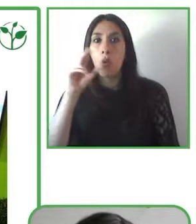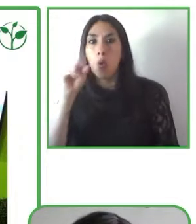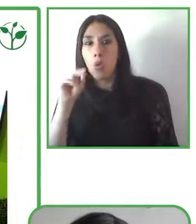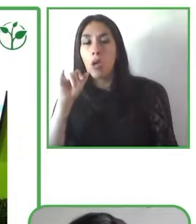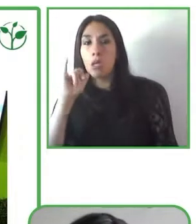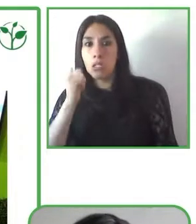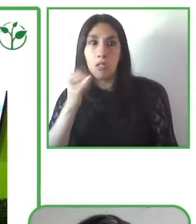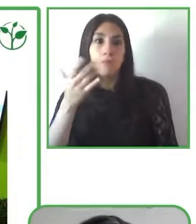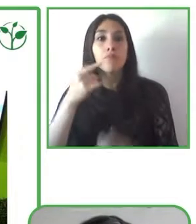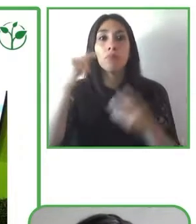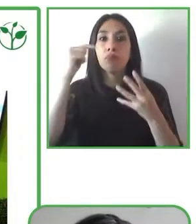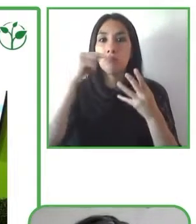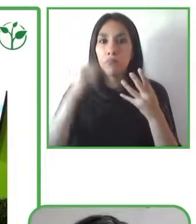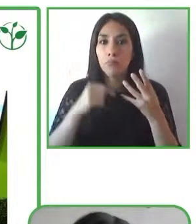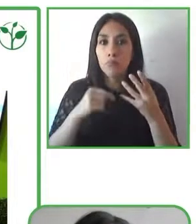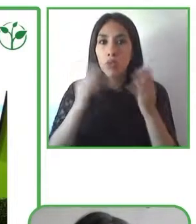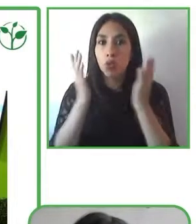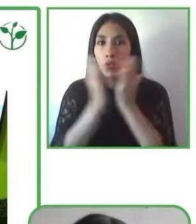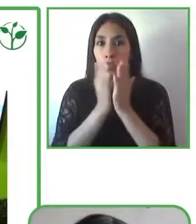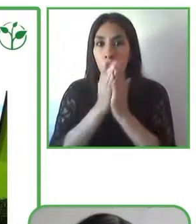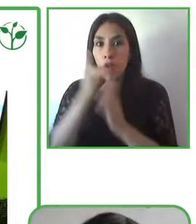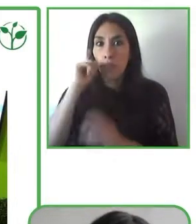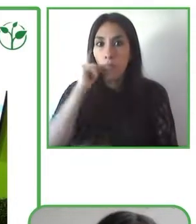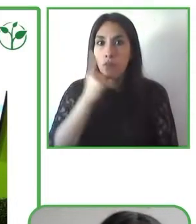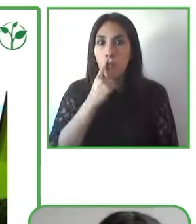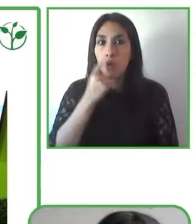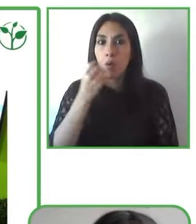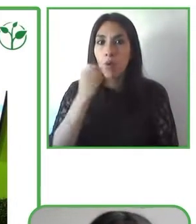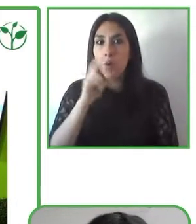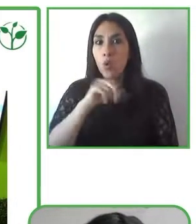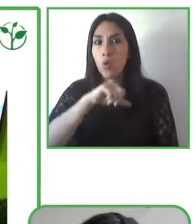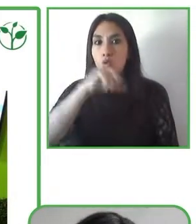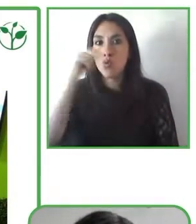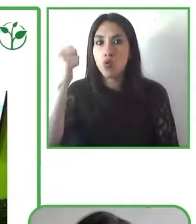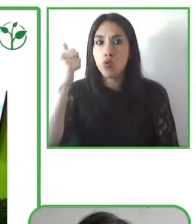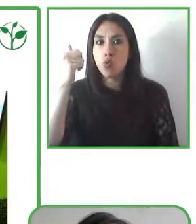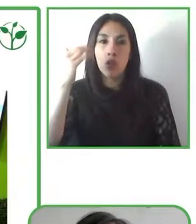directed at those with hearing or intellectual disabilities